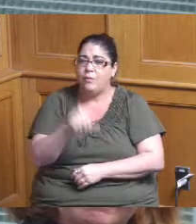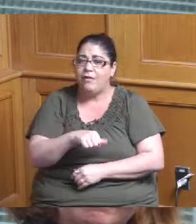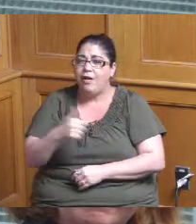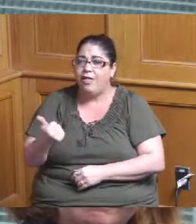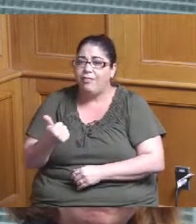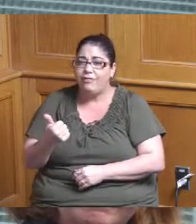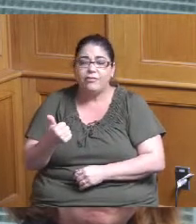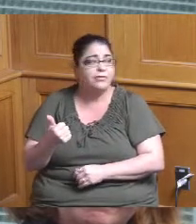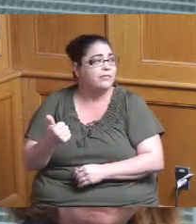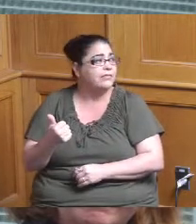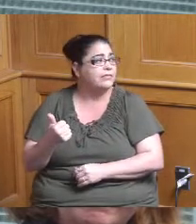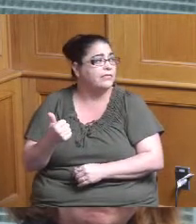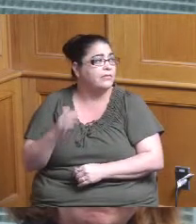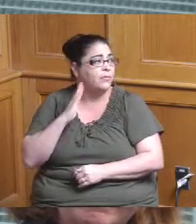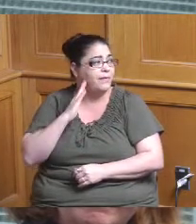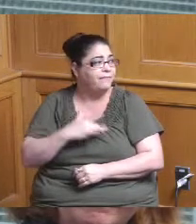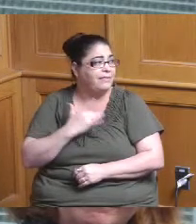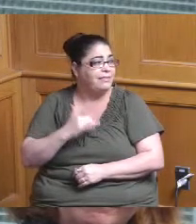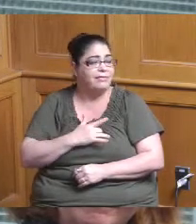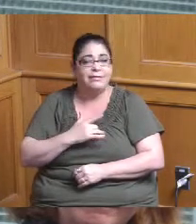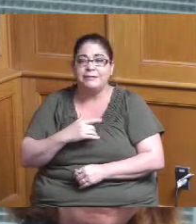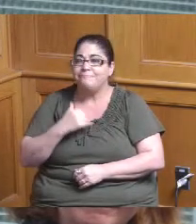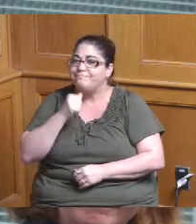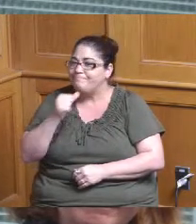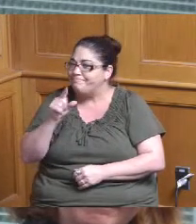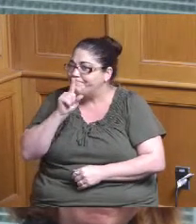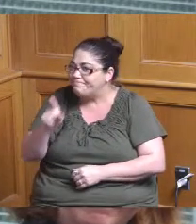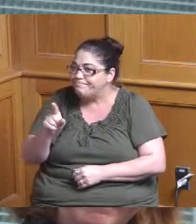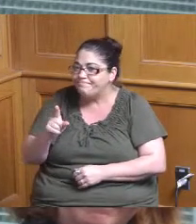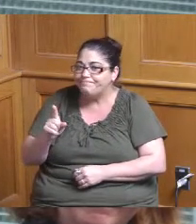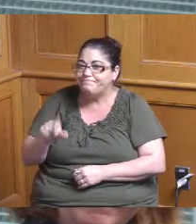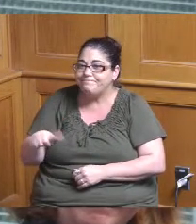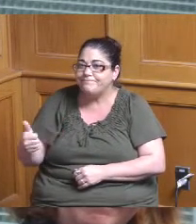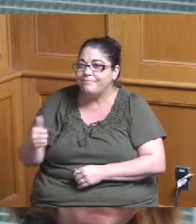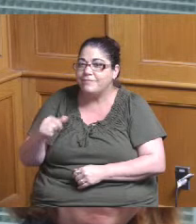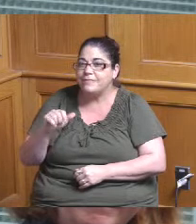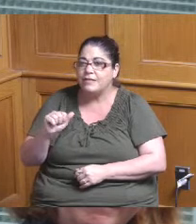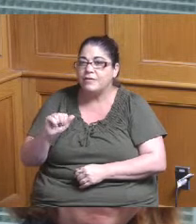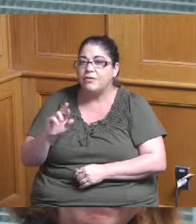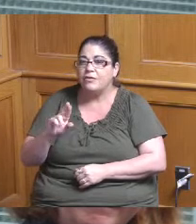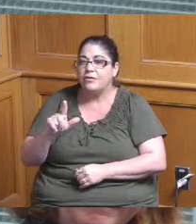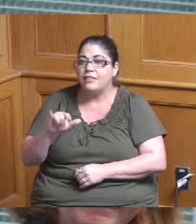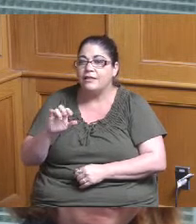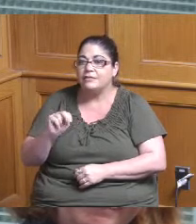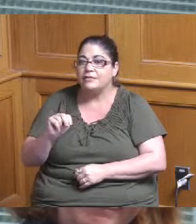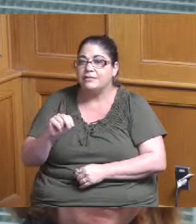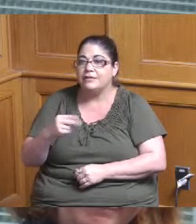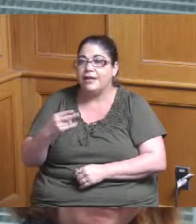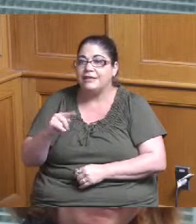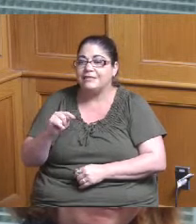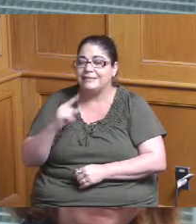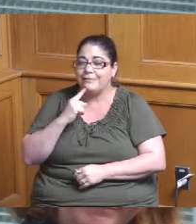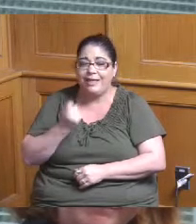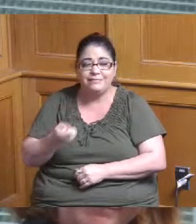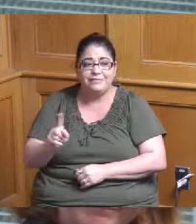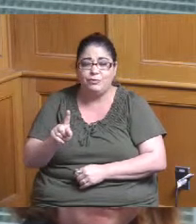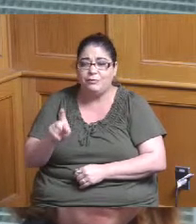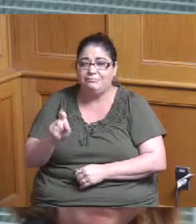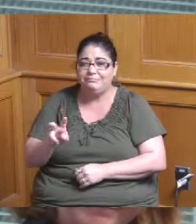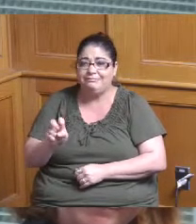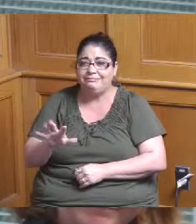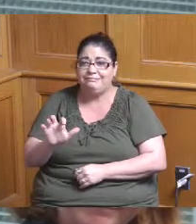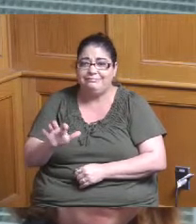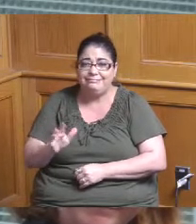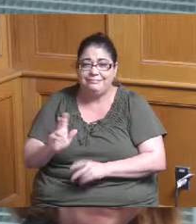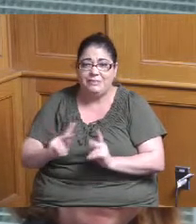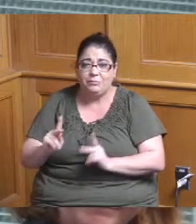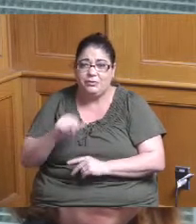would you I don't Arlington Heights is like in the hundreds I think but I didn't hear you it's